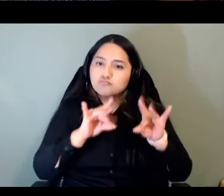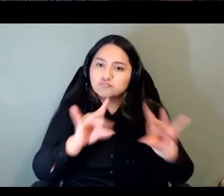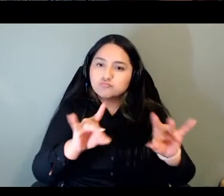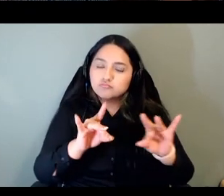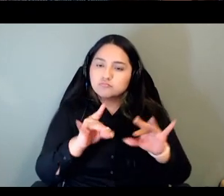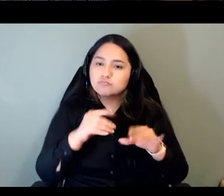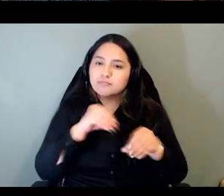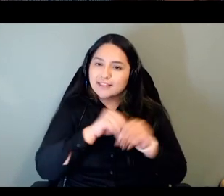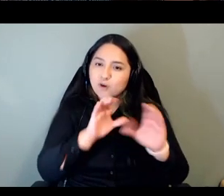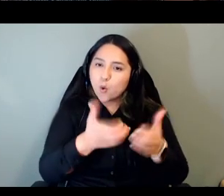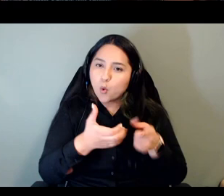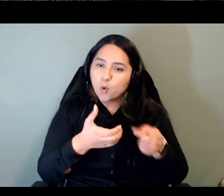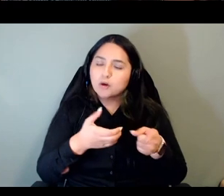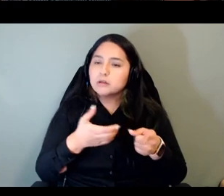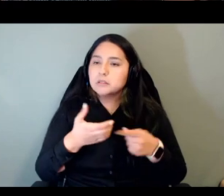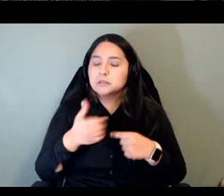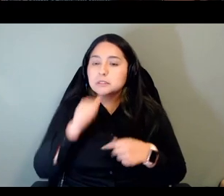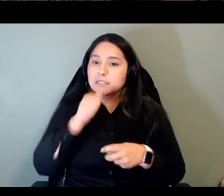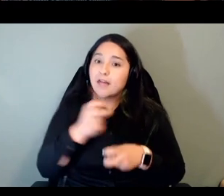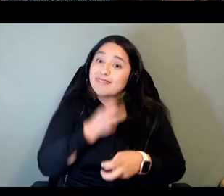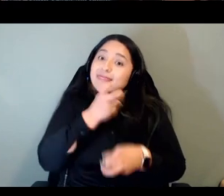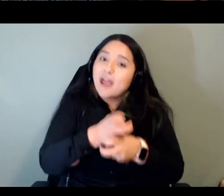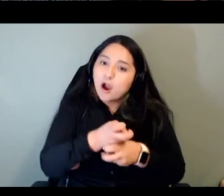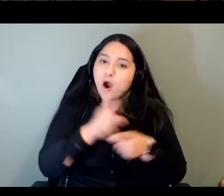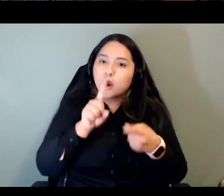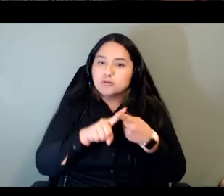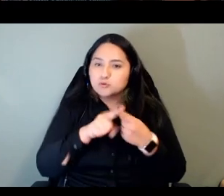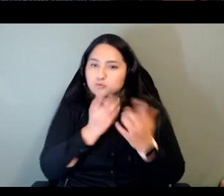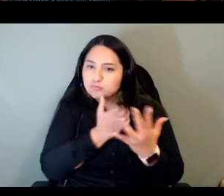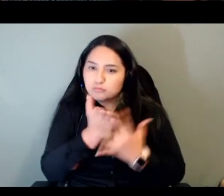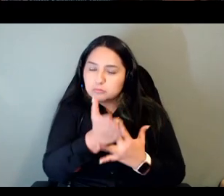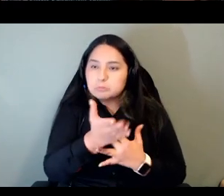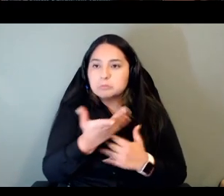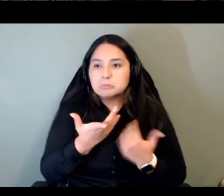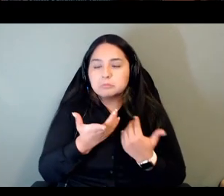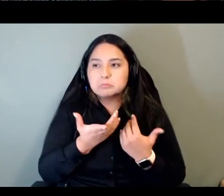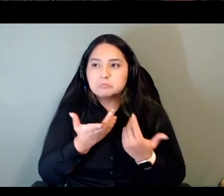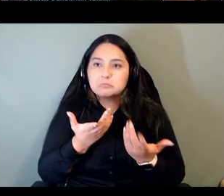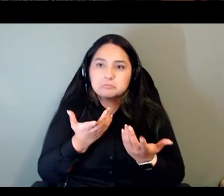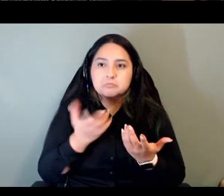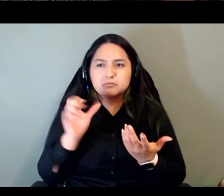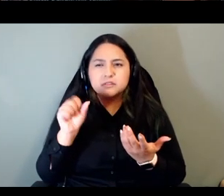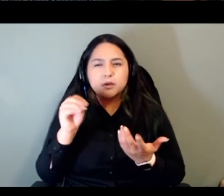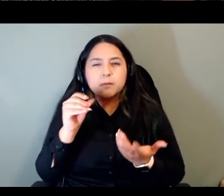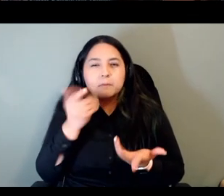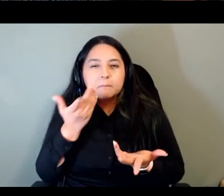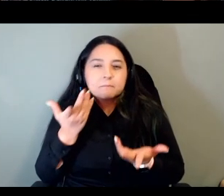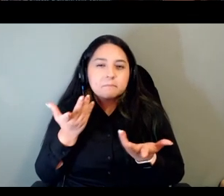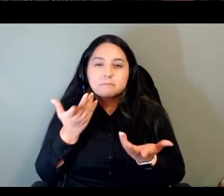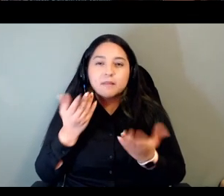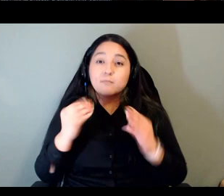it's not that hard an interface so um i don't know i think more and more people are getting